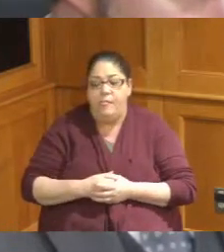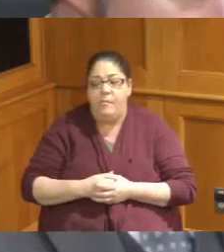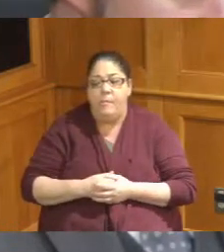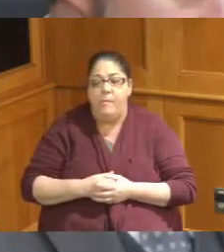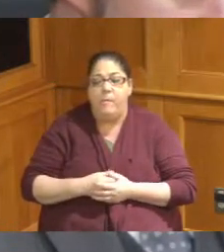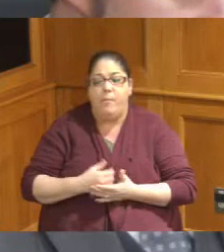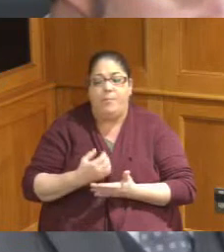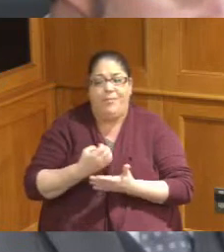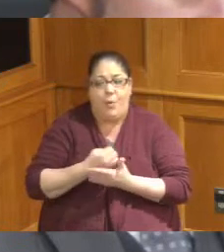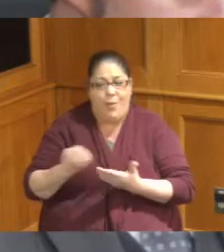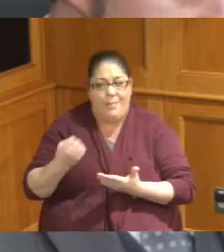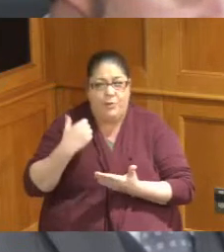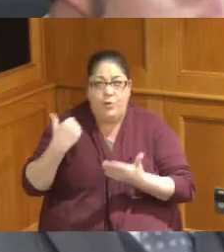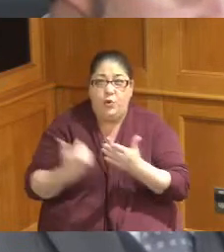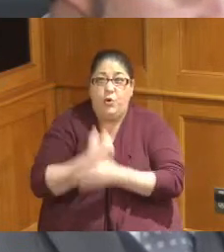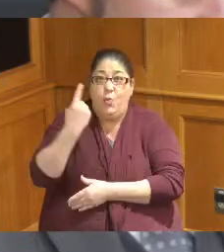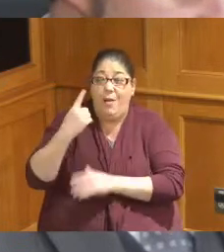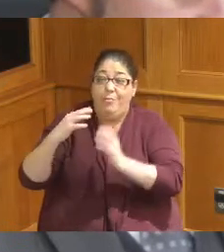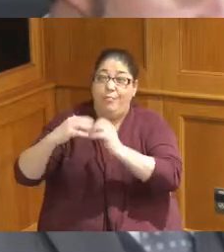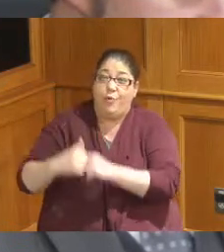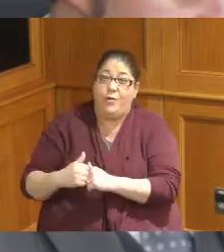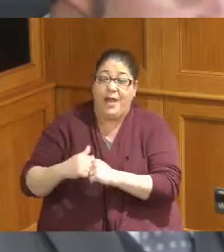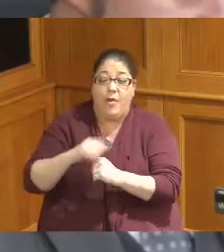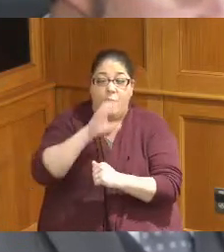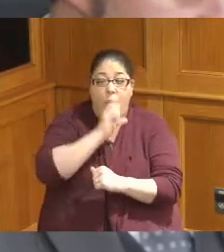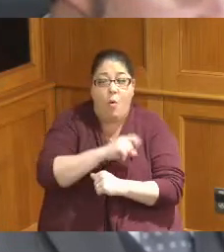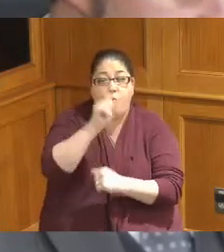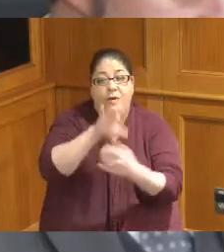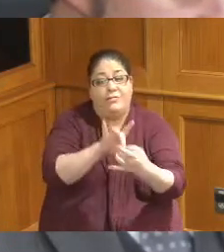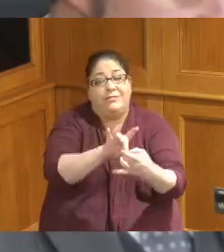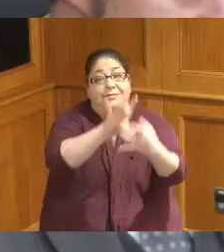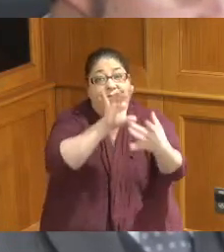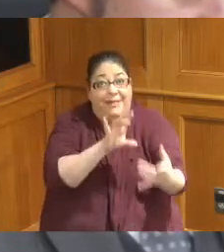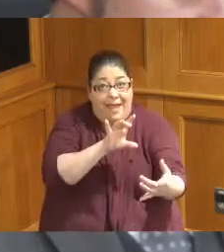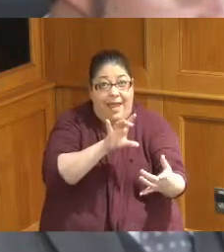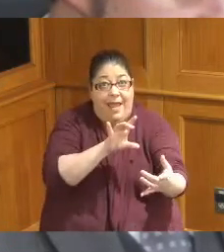that broke down was the new one the old one was disconnected because we're doing work to replace